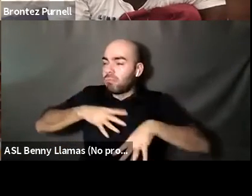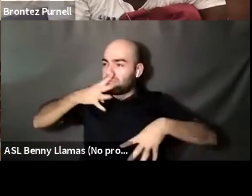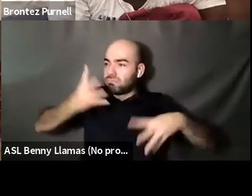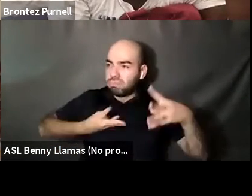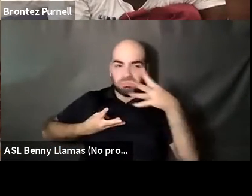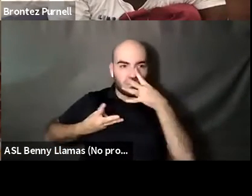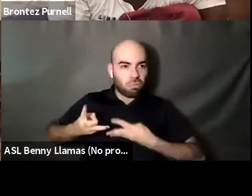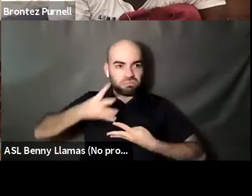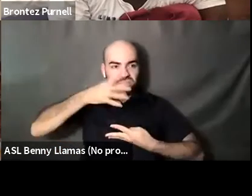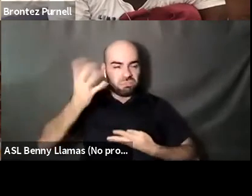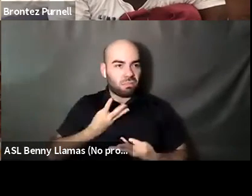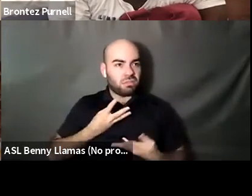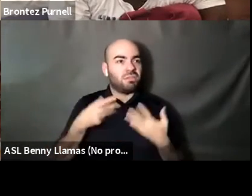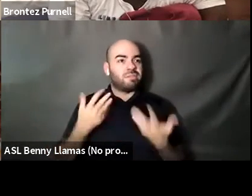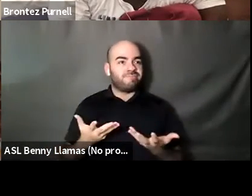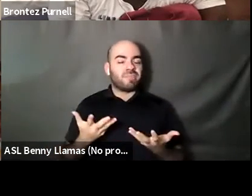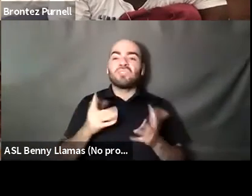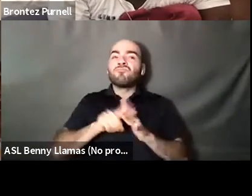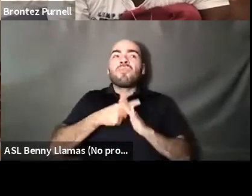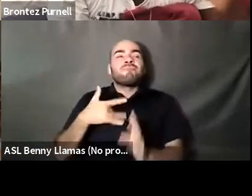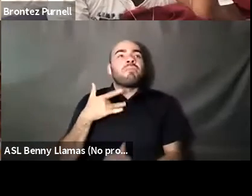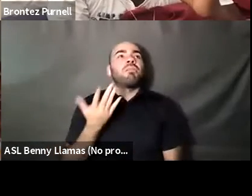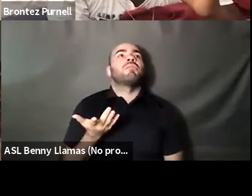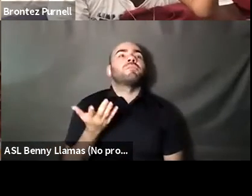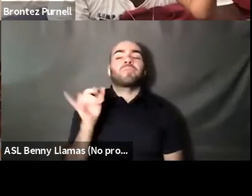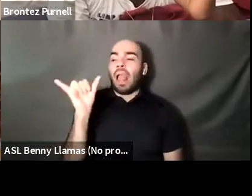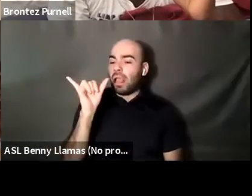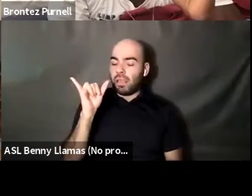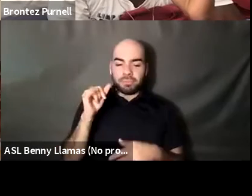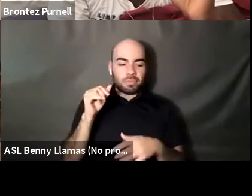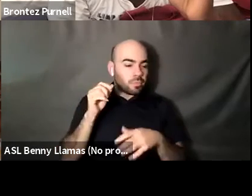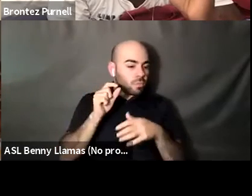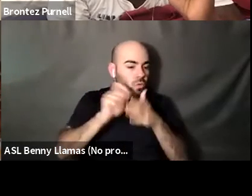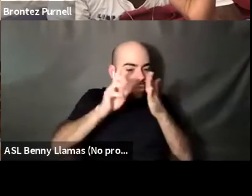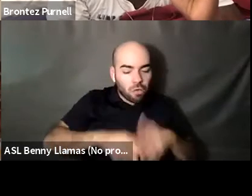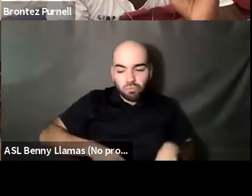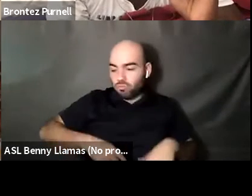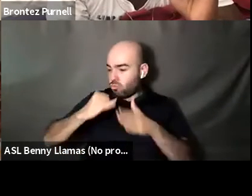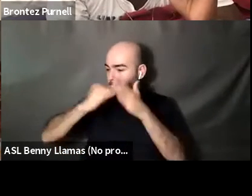Nahshon Anderson: You, you start to wonder as as an artist as a writer as a black person.